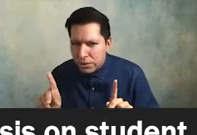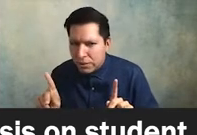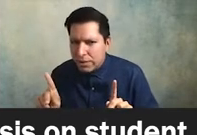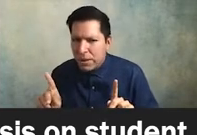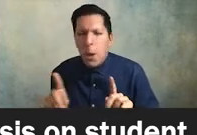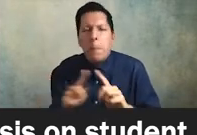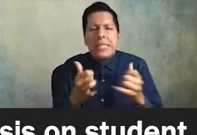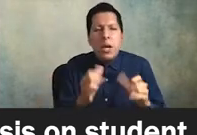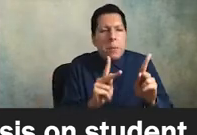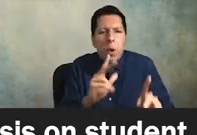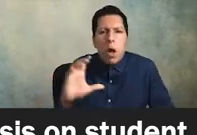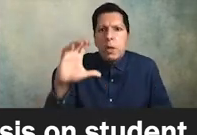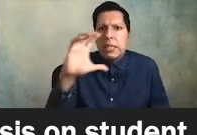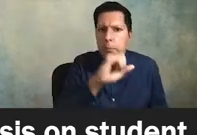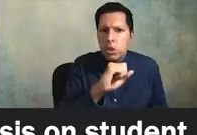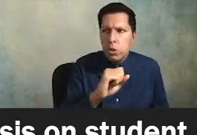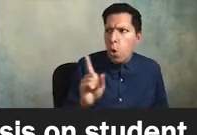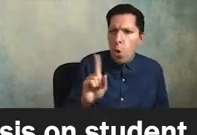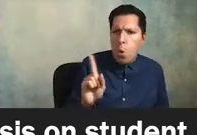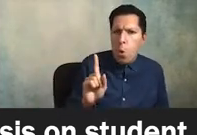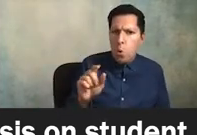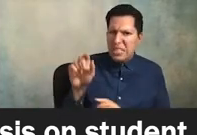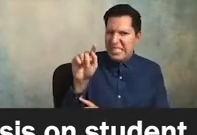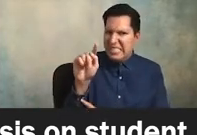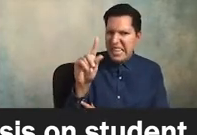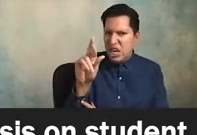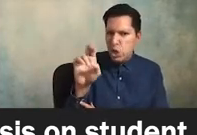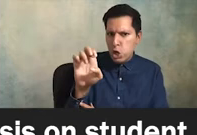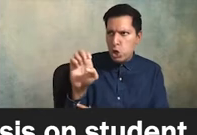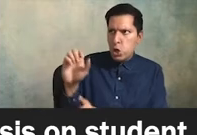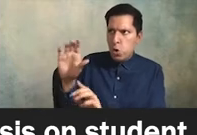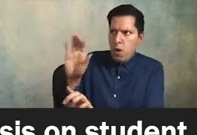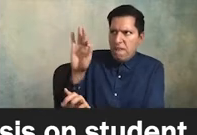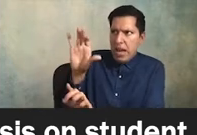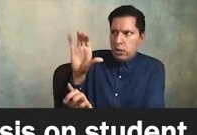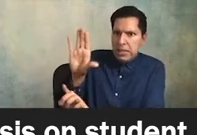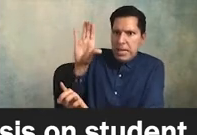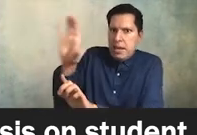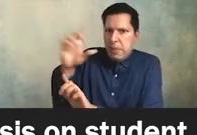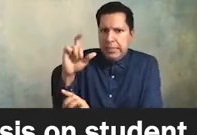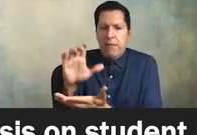presumption that well we can't touch the faculty because of their academic freedom let me give you